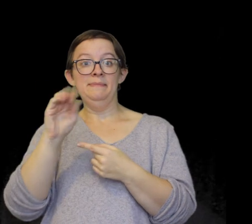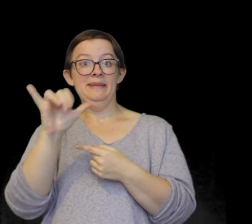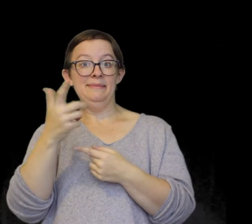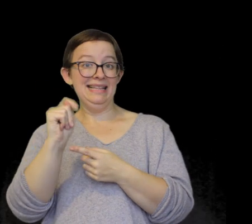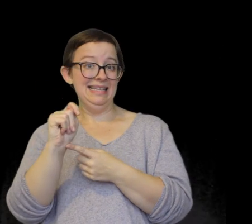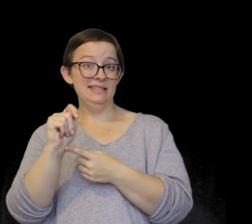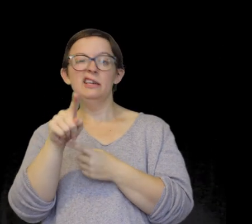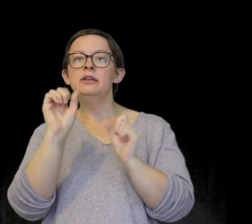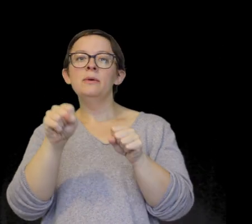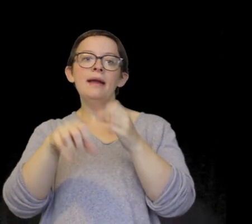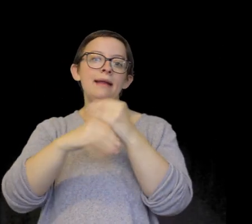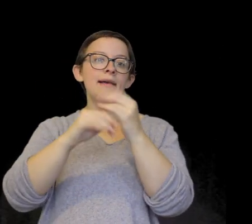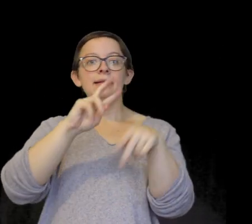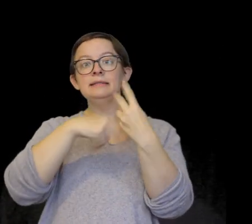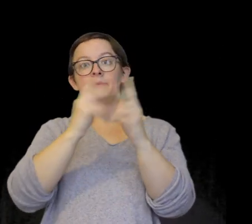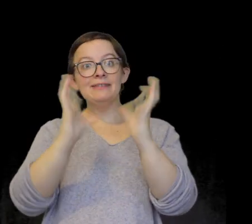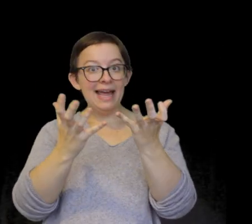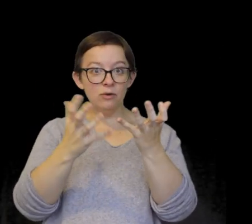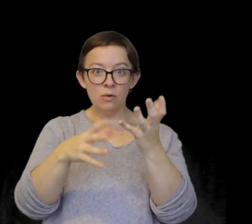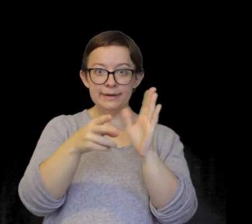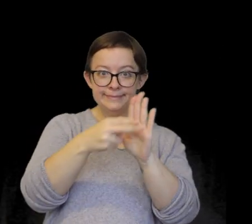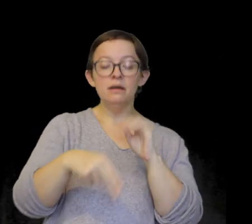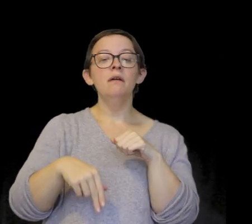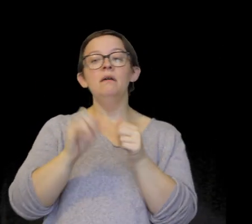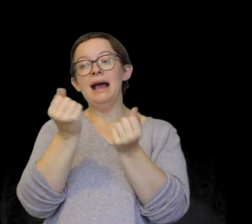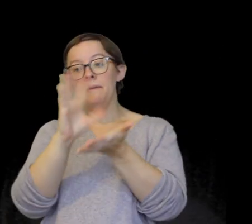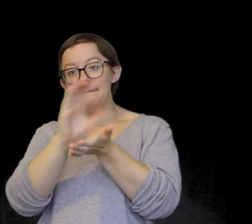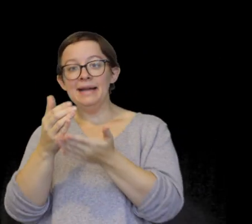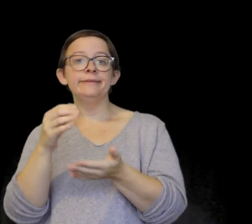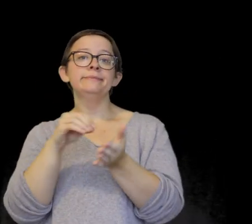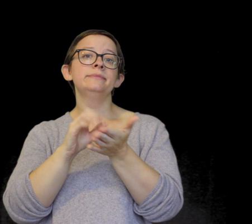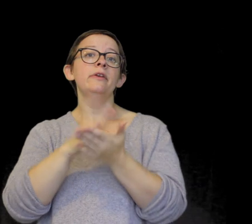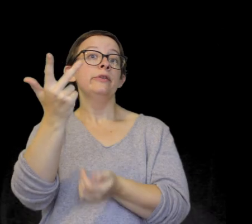You can click what category you want it in. The quantity that you want. So let's put in three.